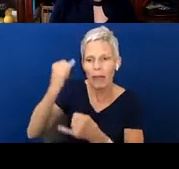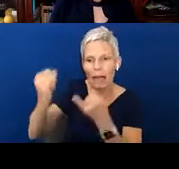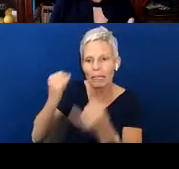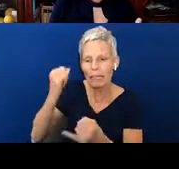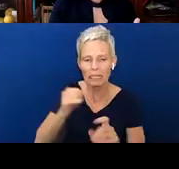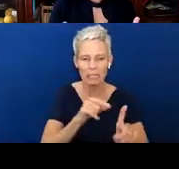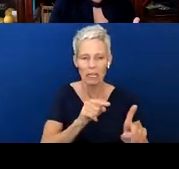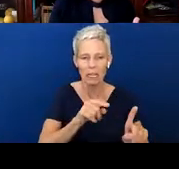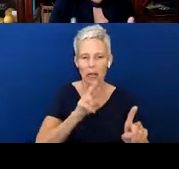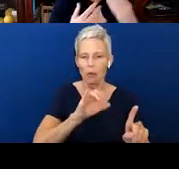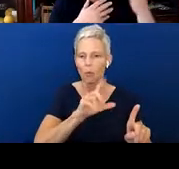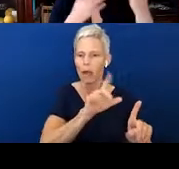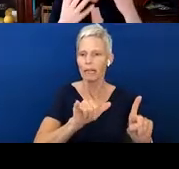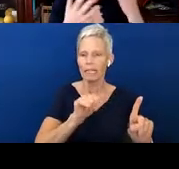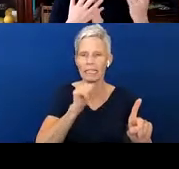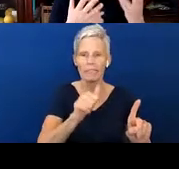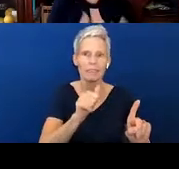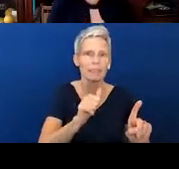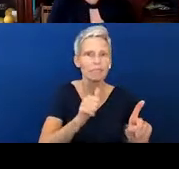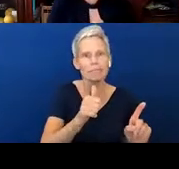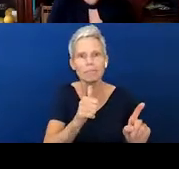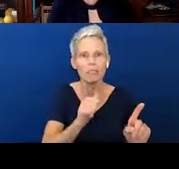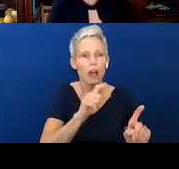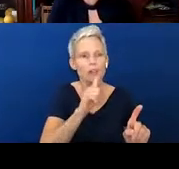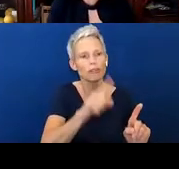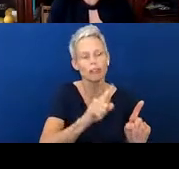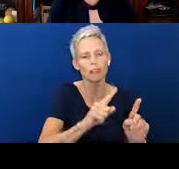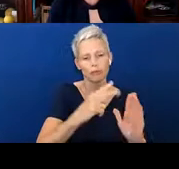this, how to read or the story reading. So, could you read a story to him? This